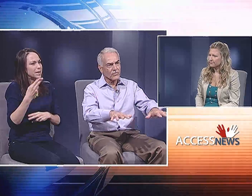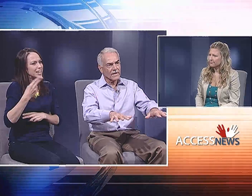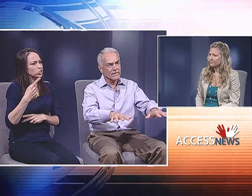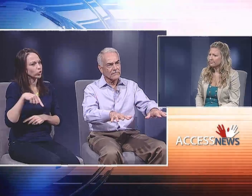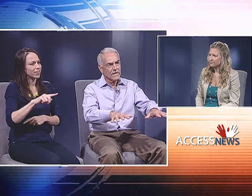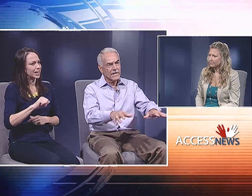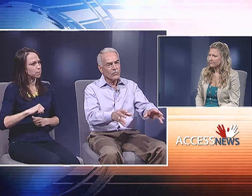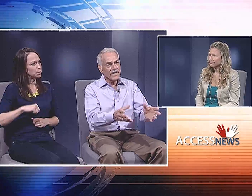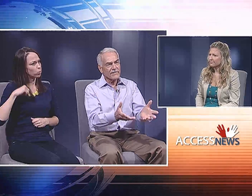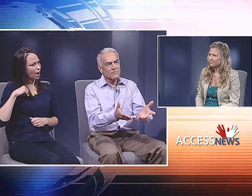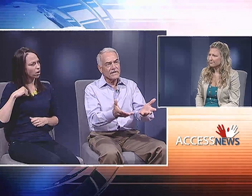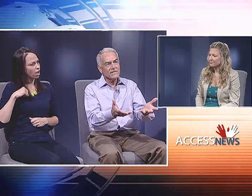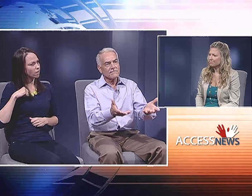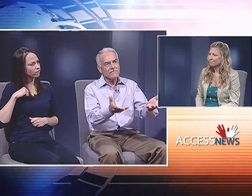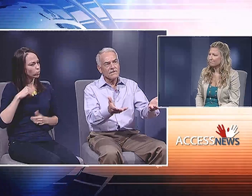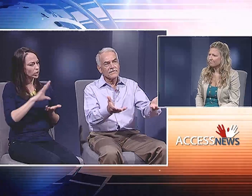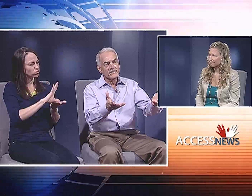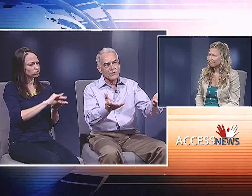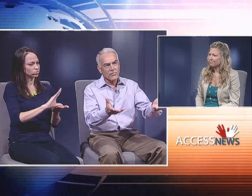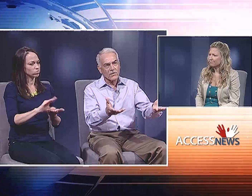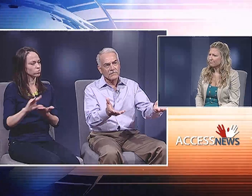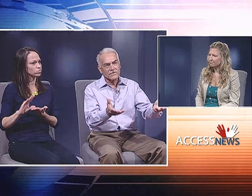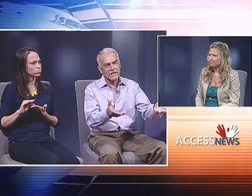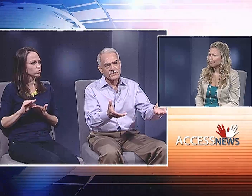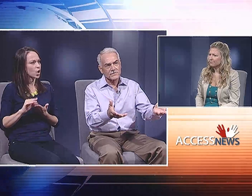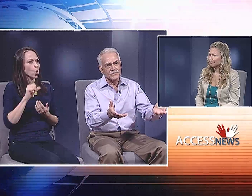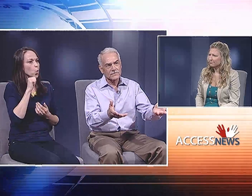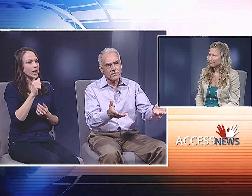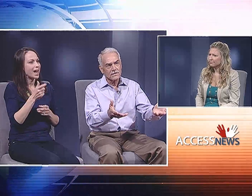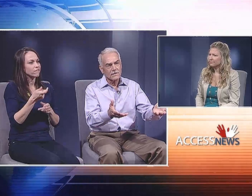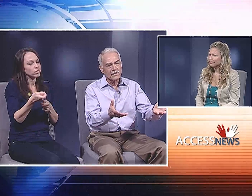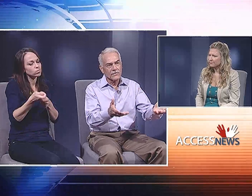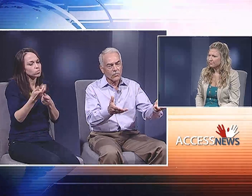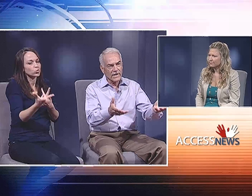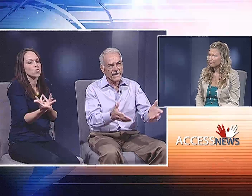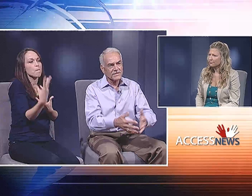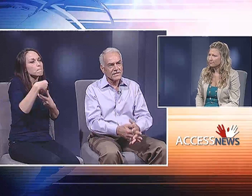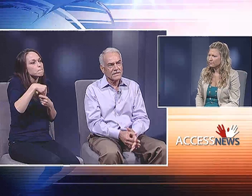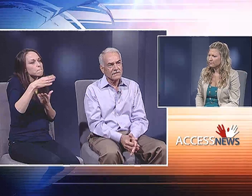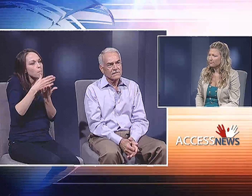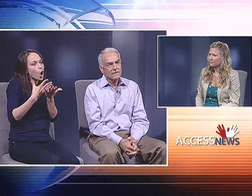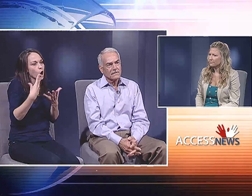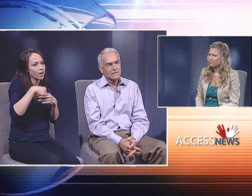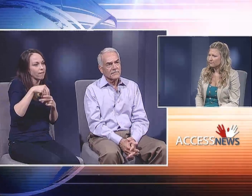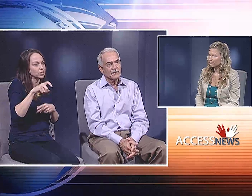We haven't given them a history that they can be proud of. And we haven't made them feel that they're part of Texas.